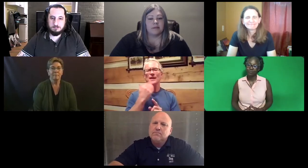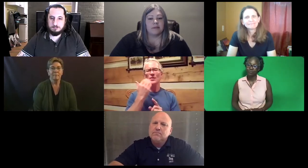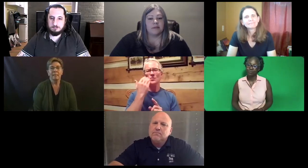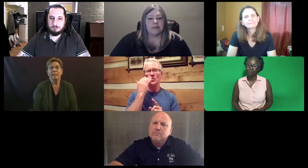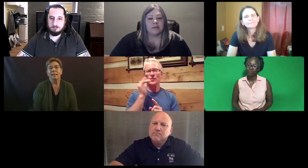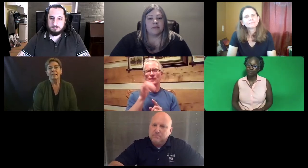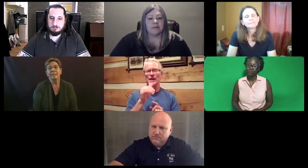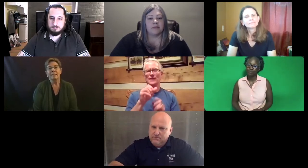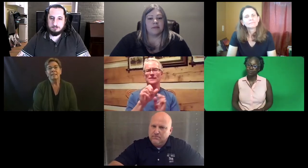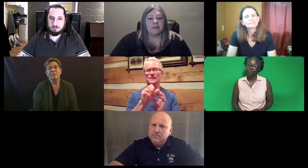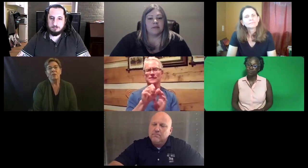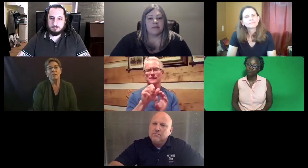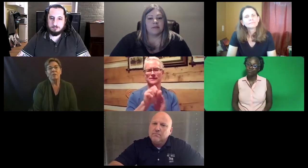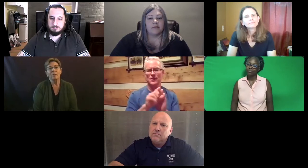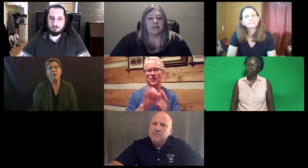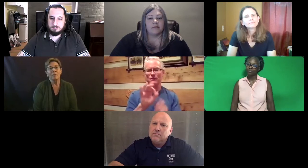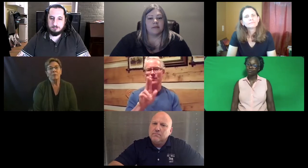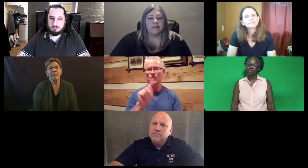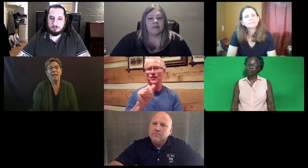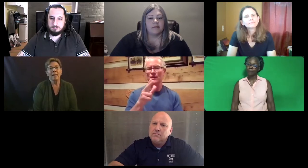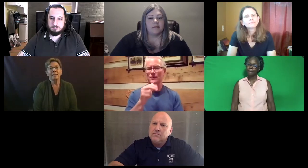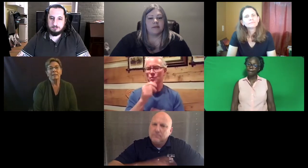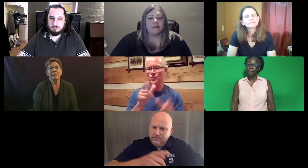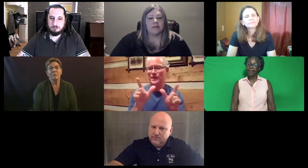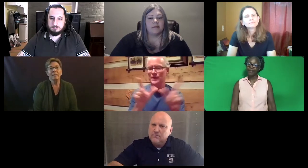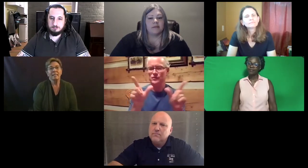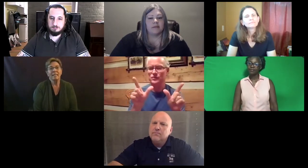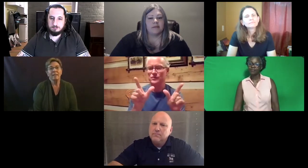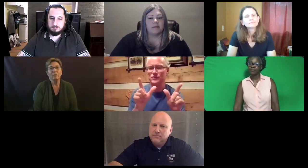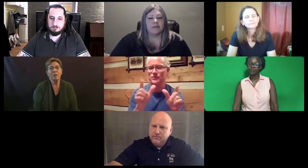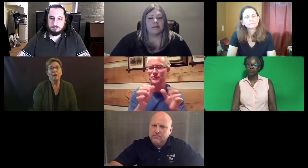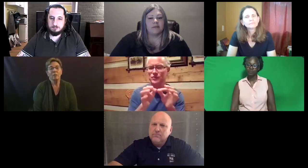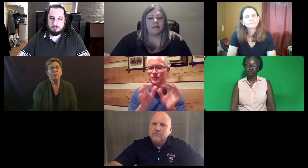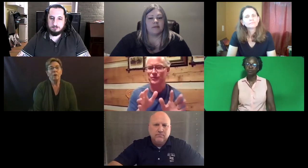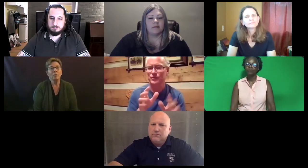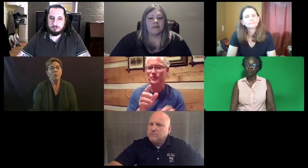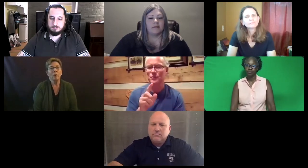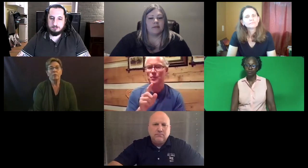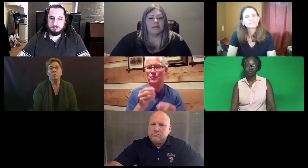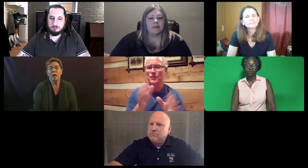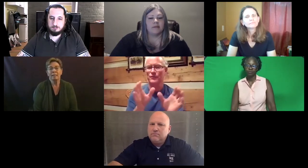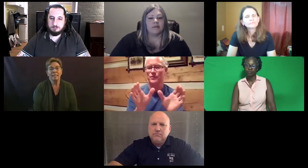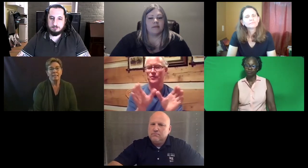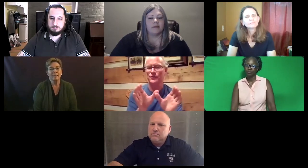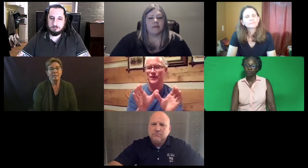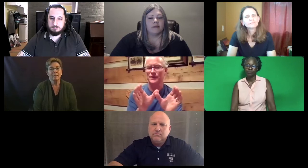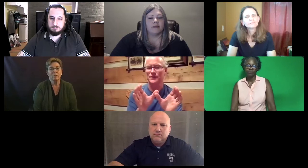Cliff: You know, I do know that within the State of Utah, you also do not license interpreters.